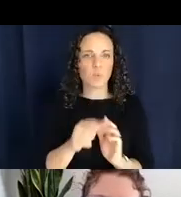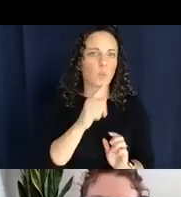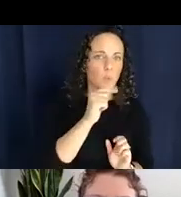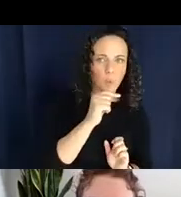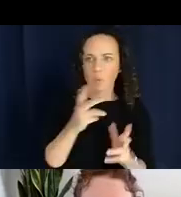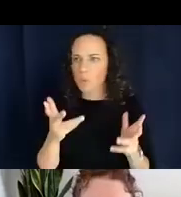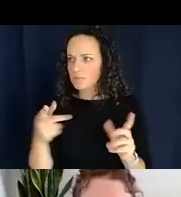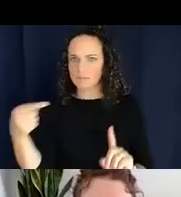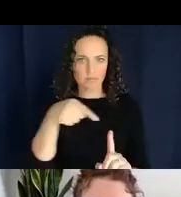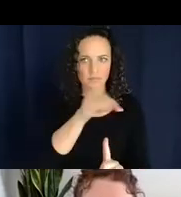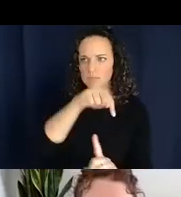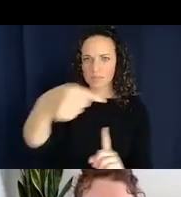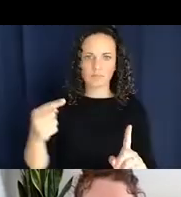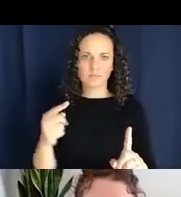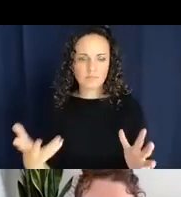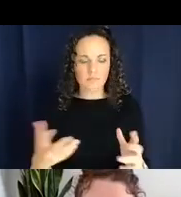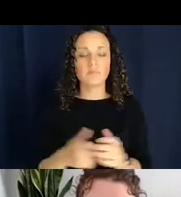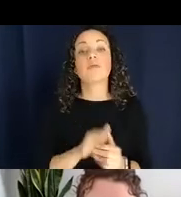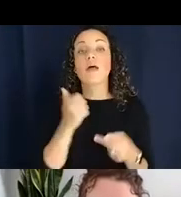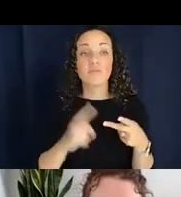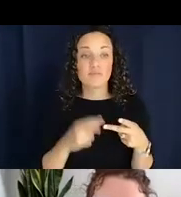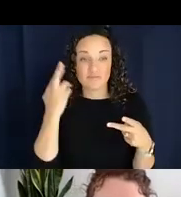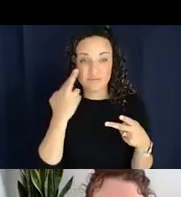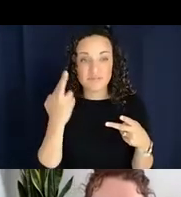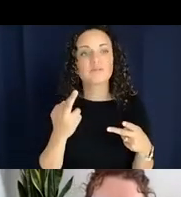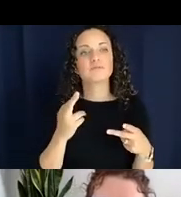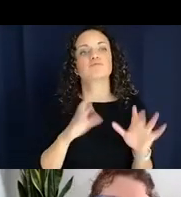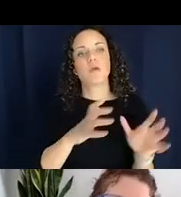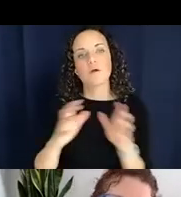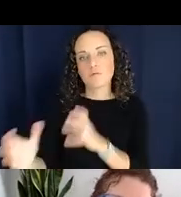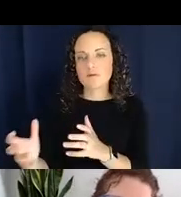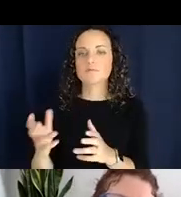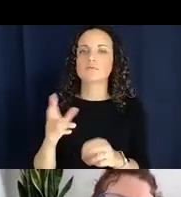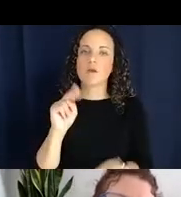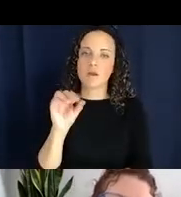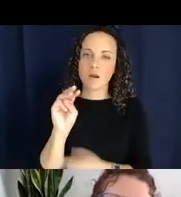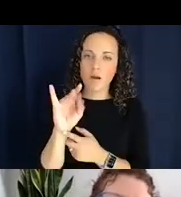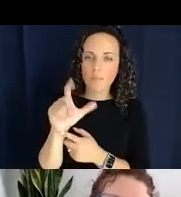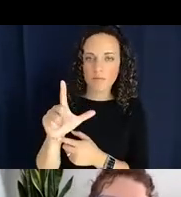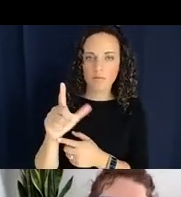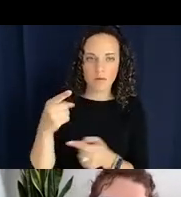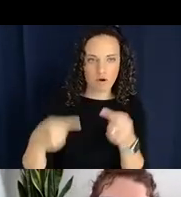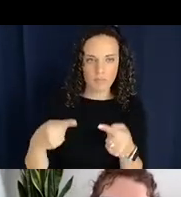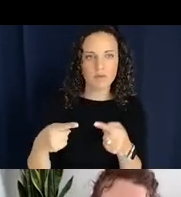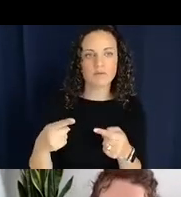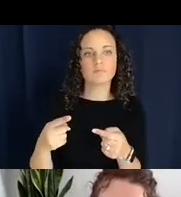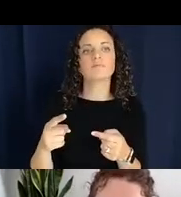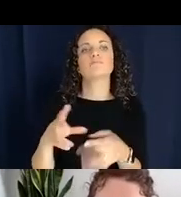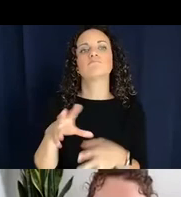thing is to basically categorize nominal arguments according to cognitively salient characteristics.